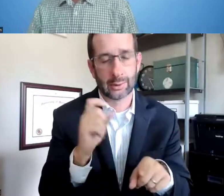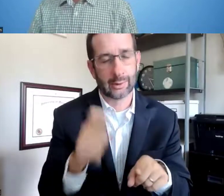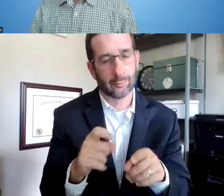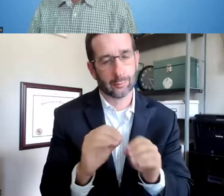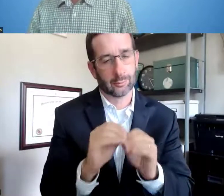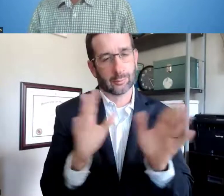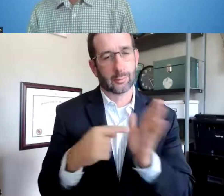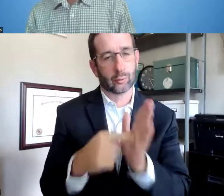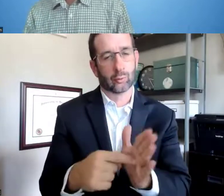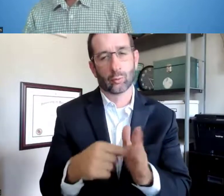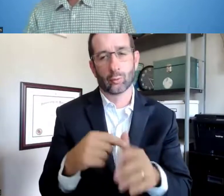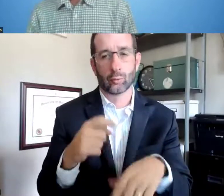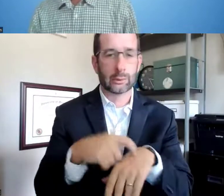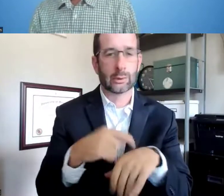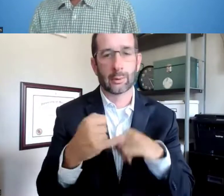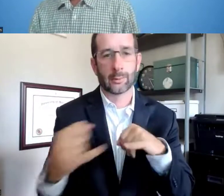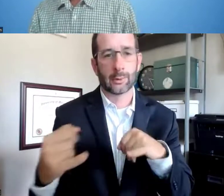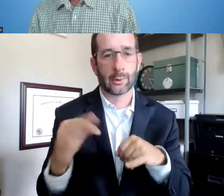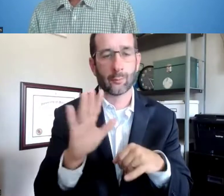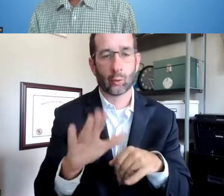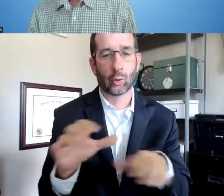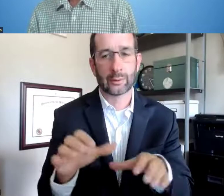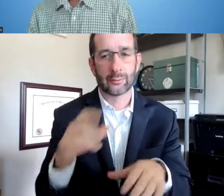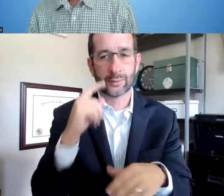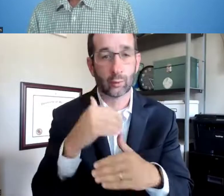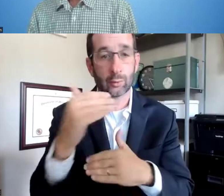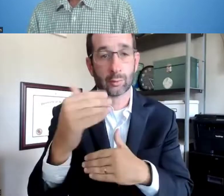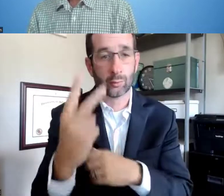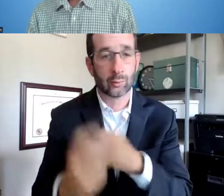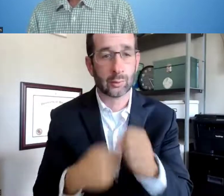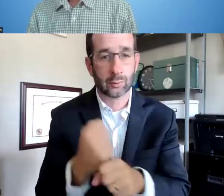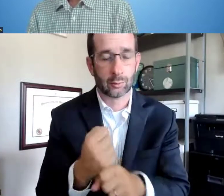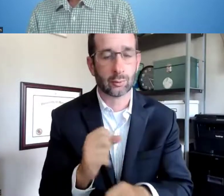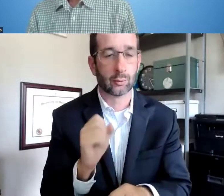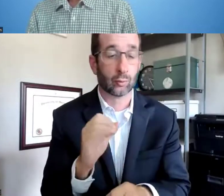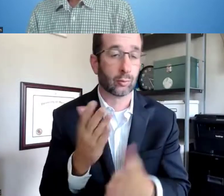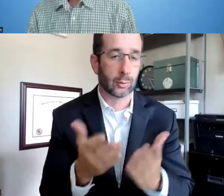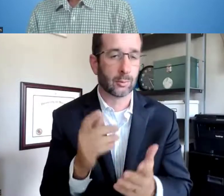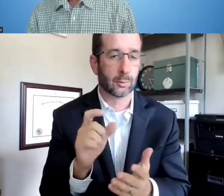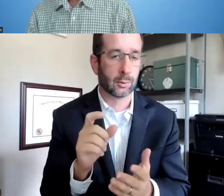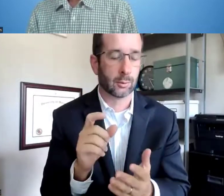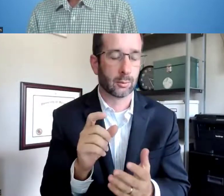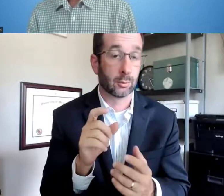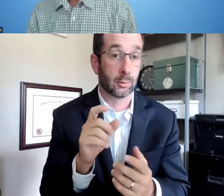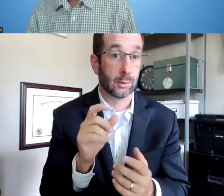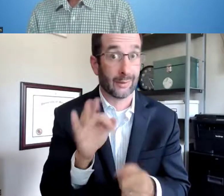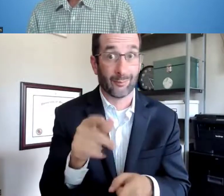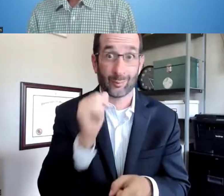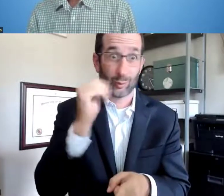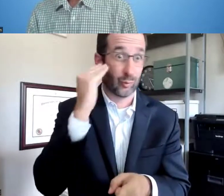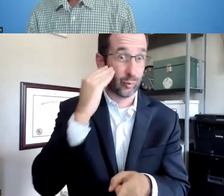The research activity has to be extremely clear, showing a time line of your activities for the next 2 years.